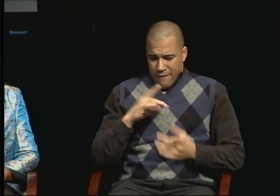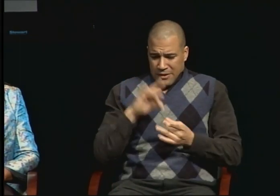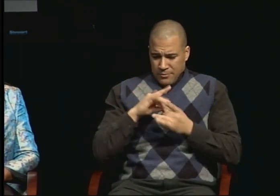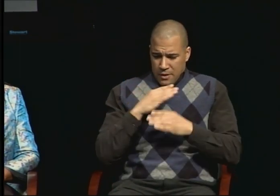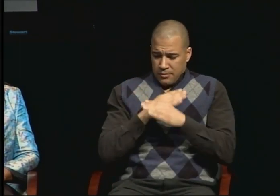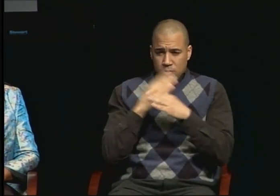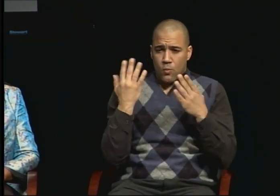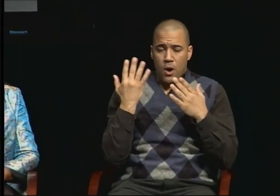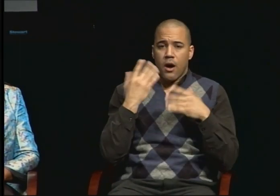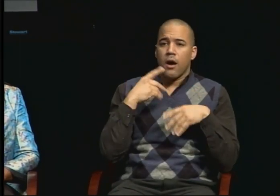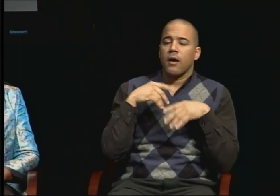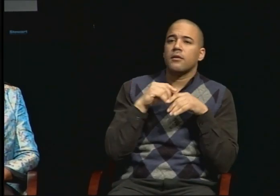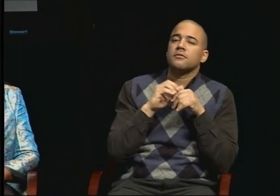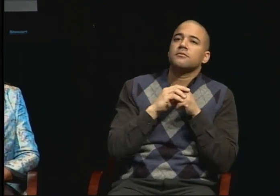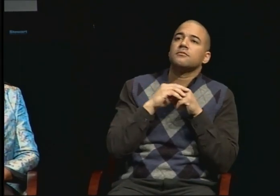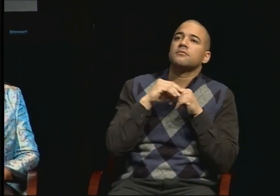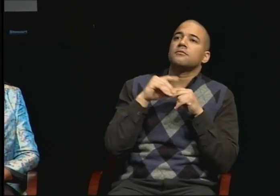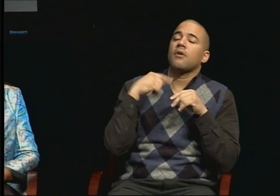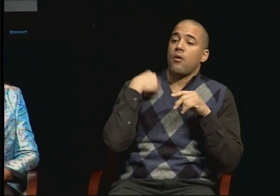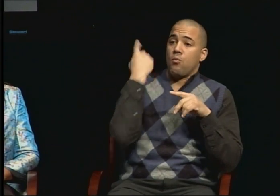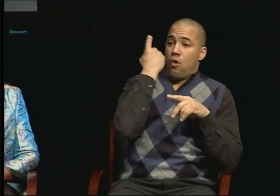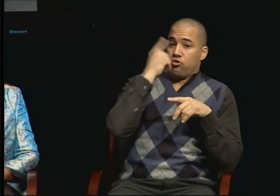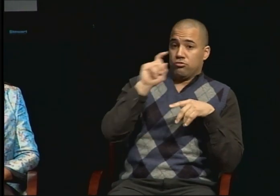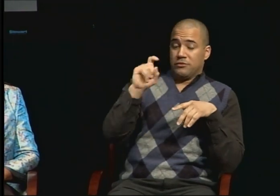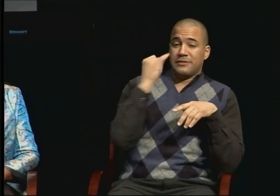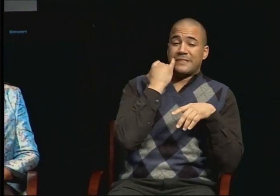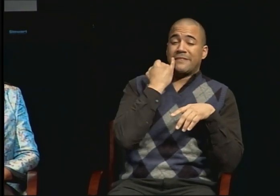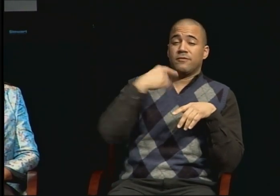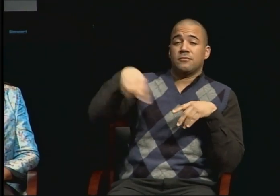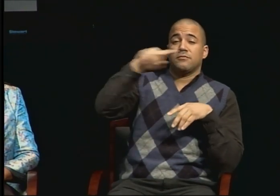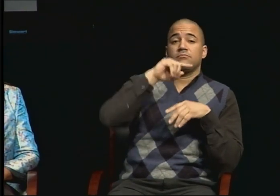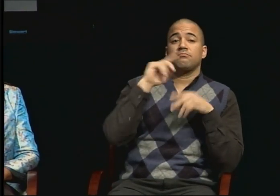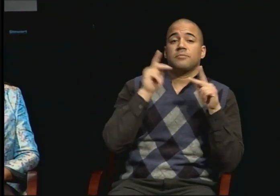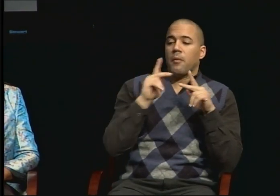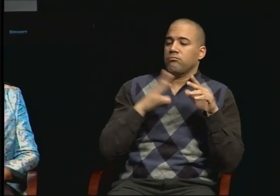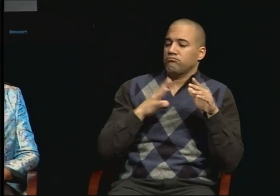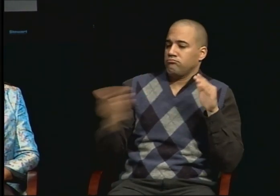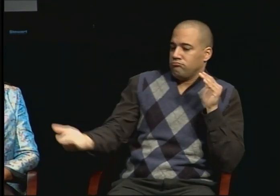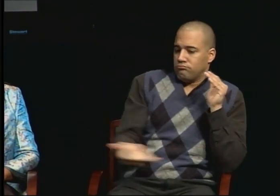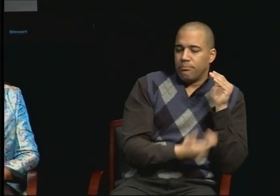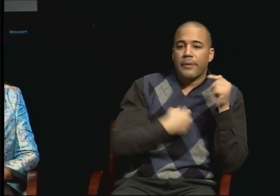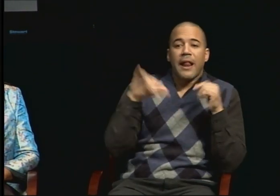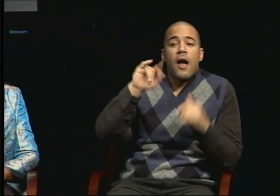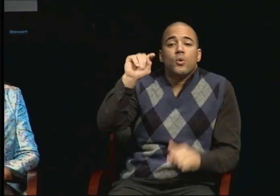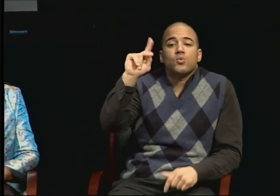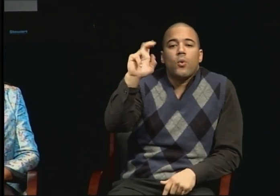So some of those barriers that I had to overcome was that I was taken in. But mostly as a token.